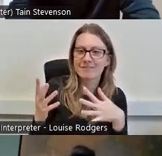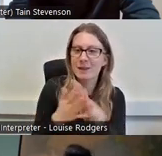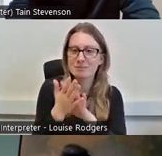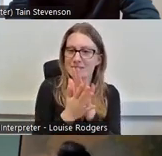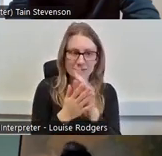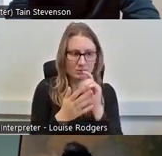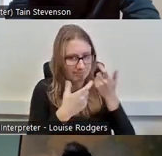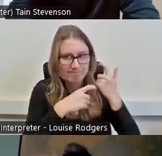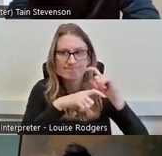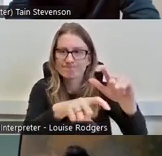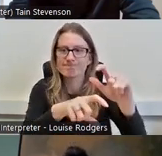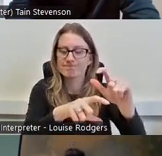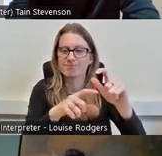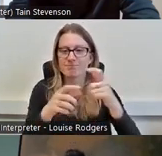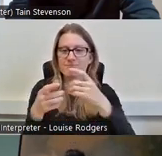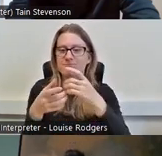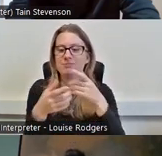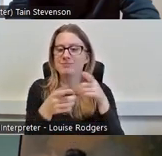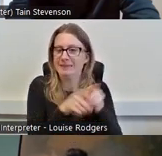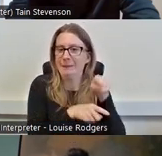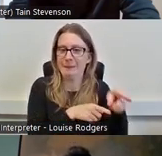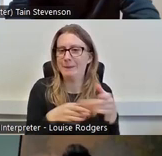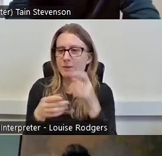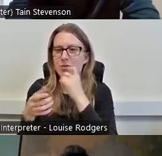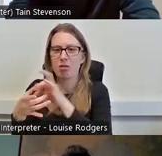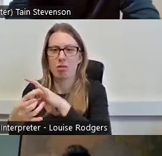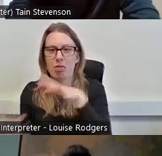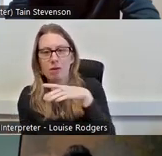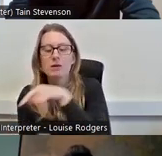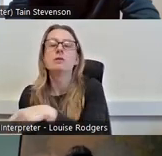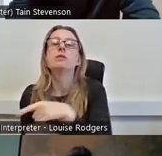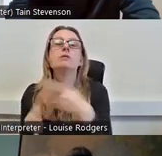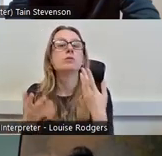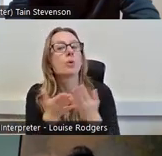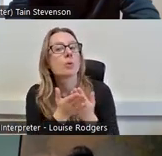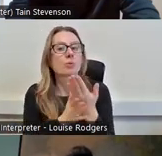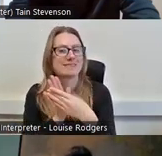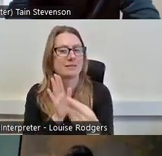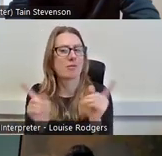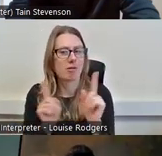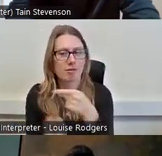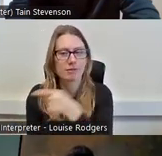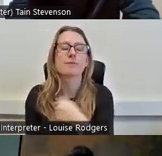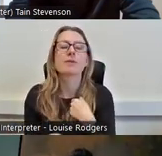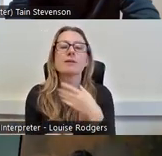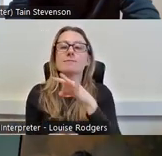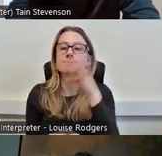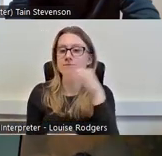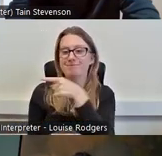it's going to fall apart. So, to talk through an example for you, we've chosen working for free. So